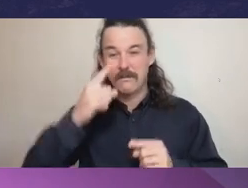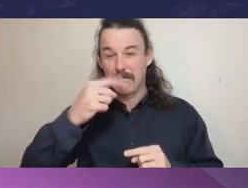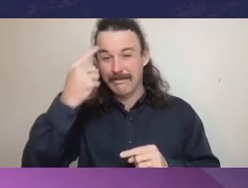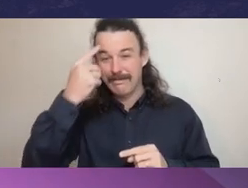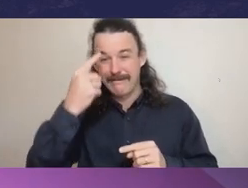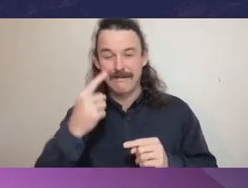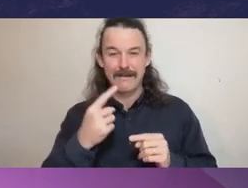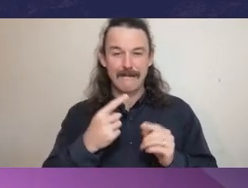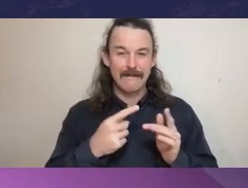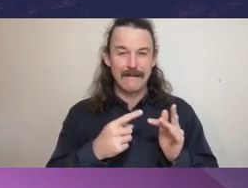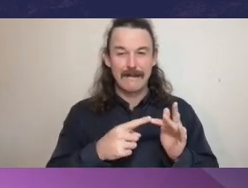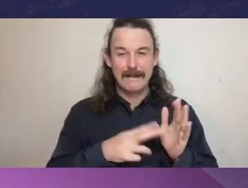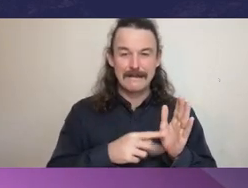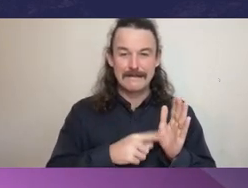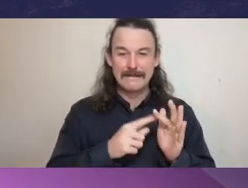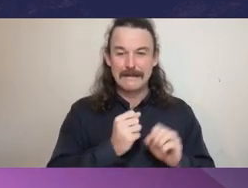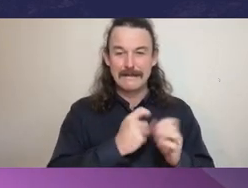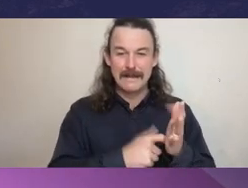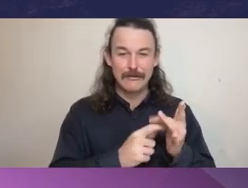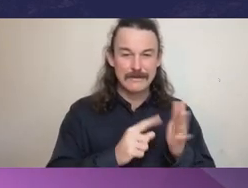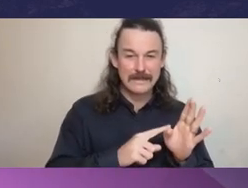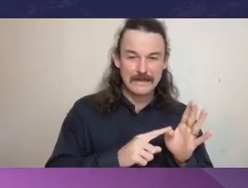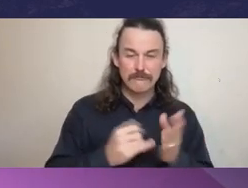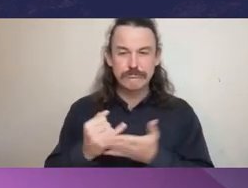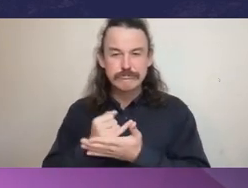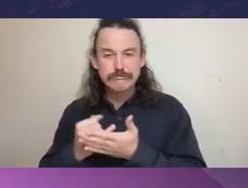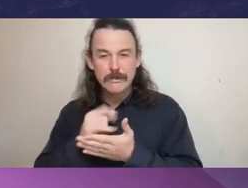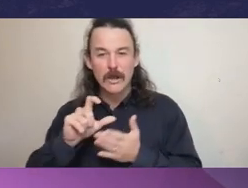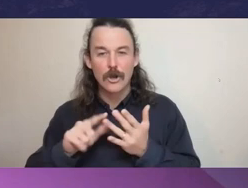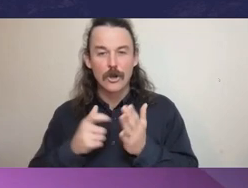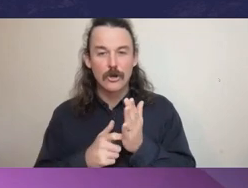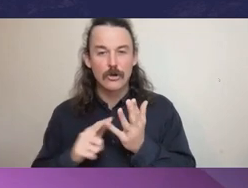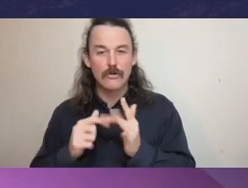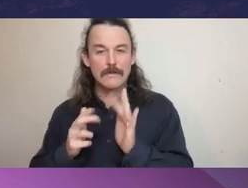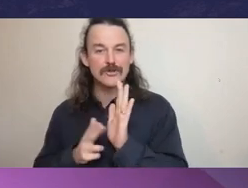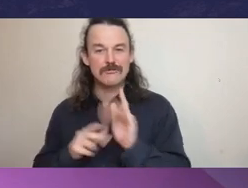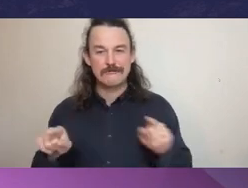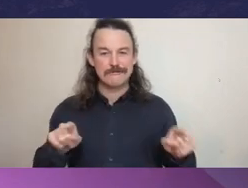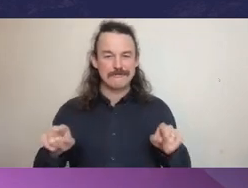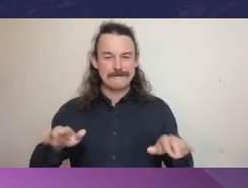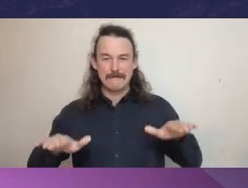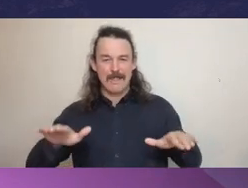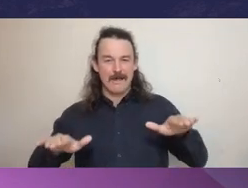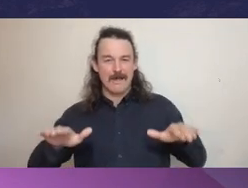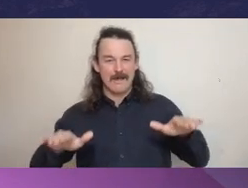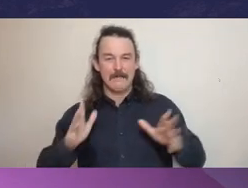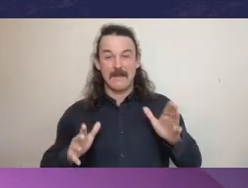if you like, are two sides of the coin, that it's quite a binary consideration, either ‘I’m corrupt or I’m not’.